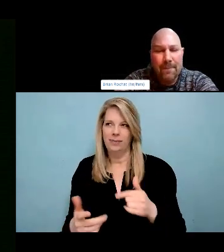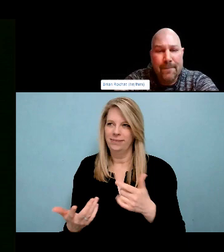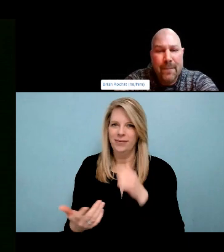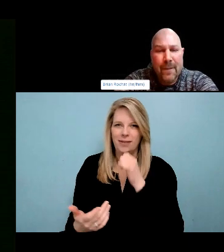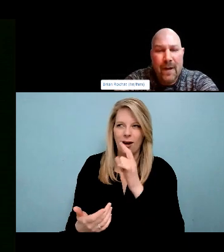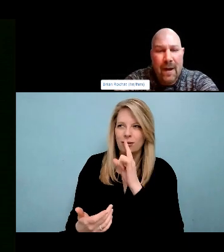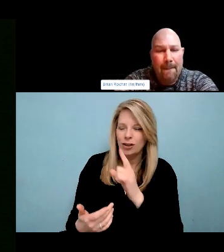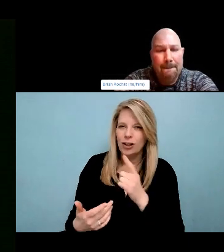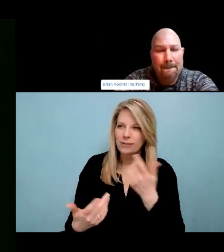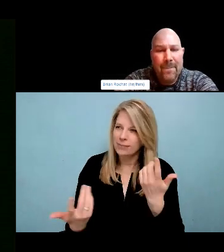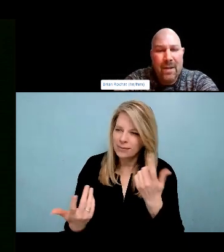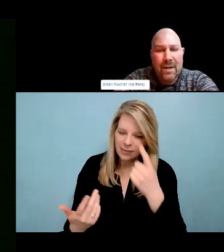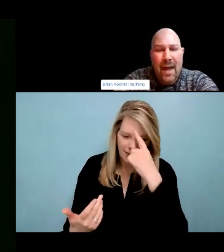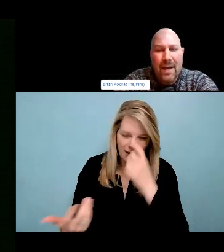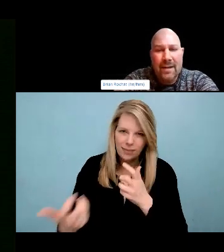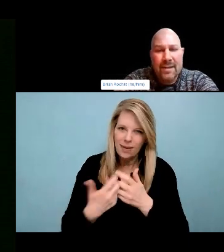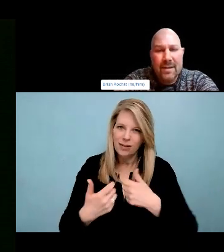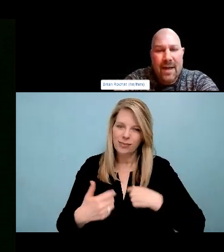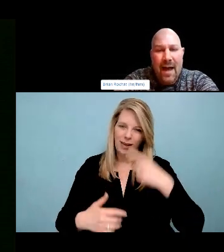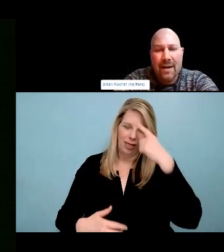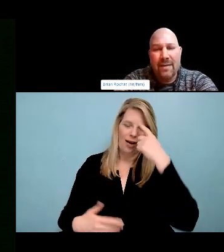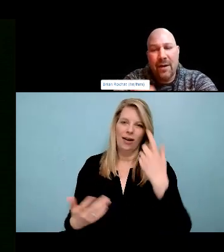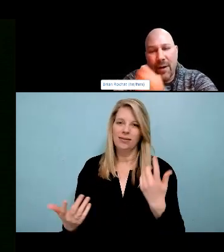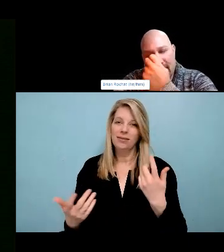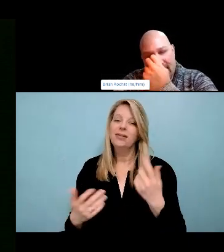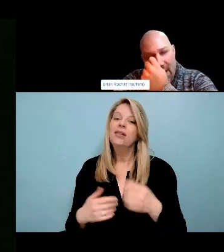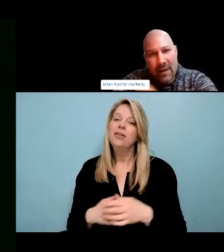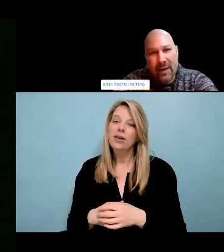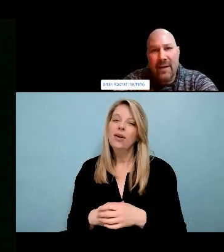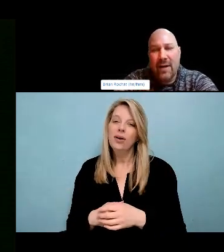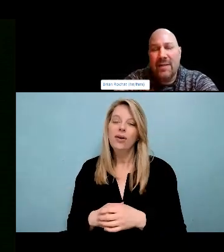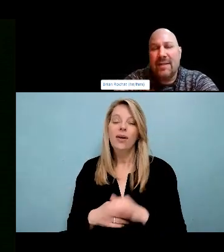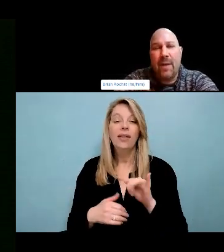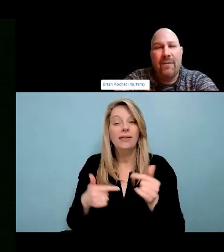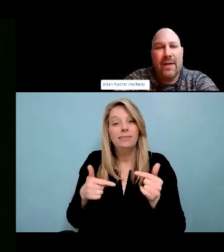to reflect on the responsibilities that are non-Indigenous communities also hold when